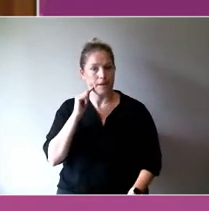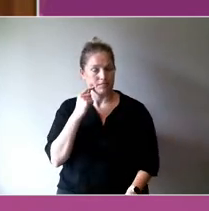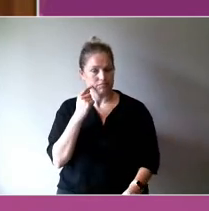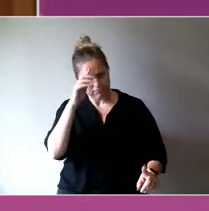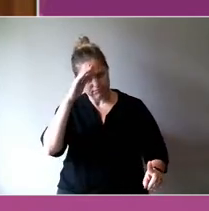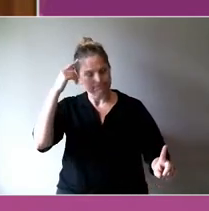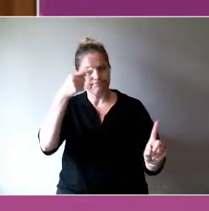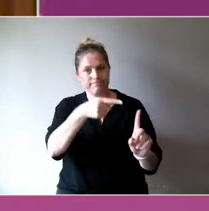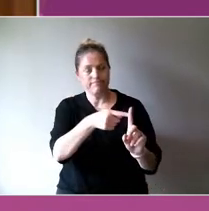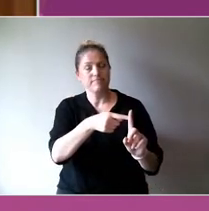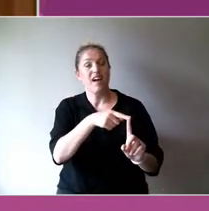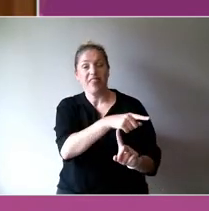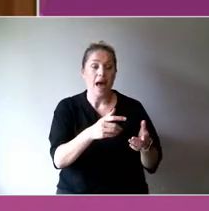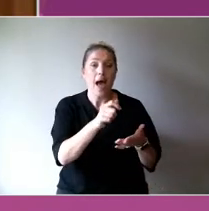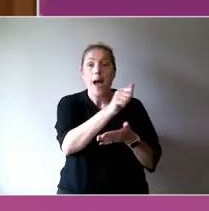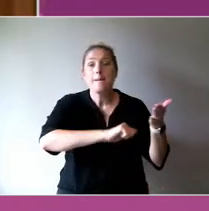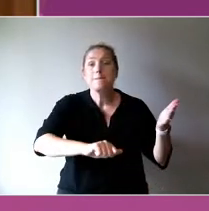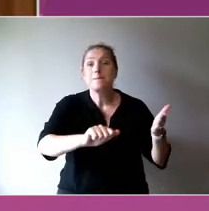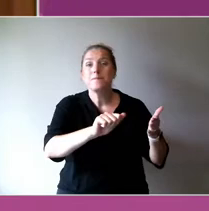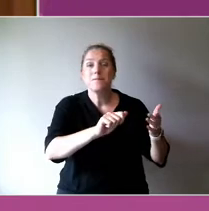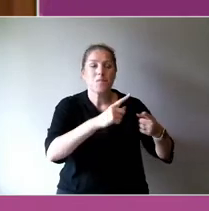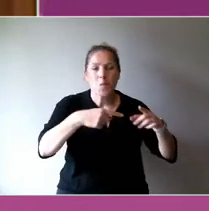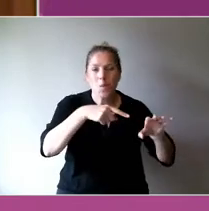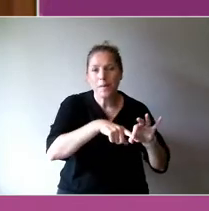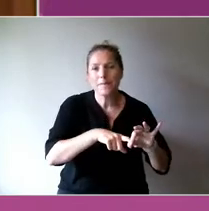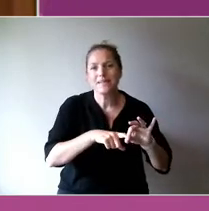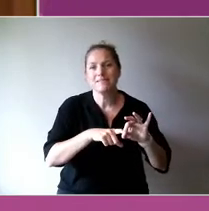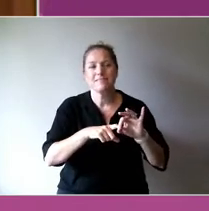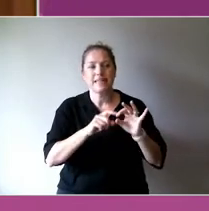and they bought equipment like irrigation and tractors.